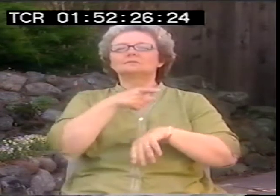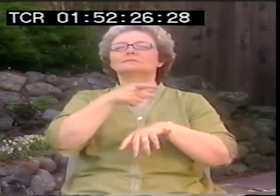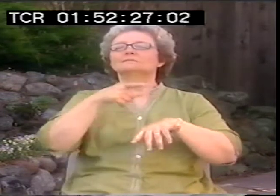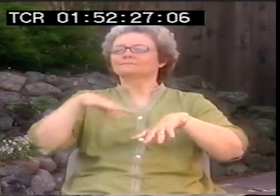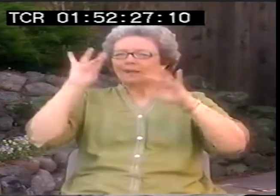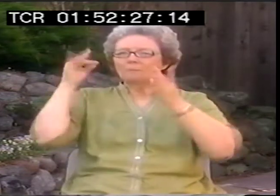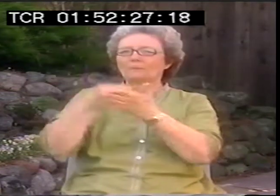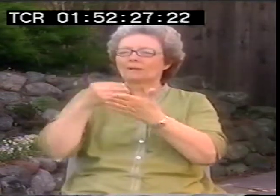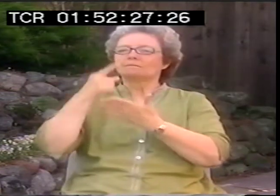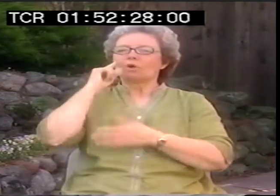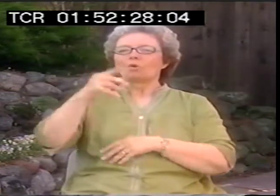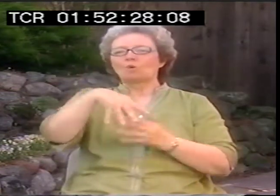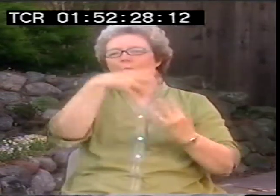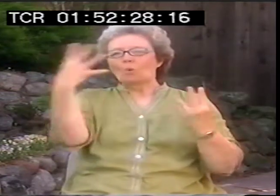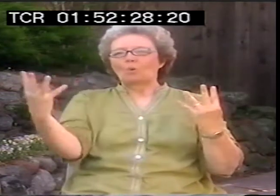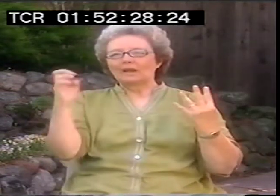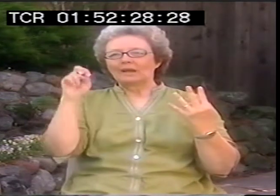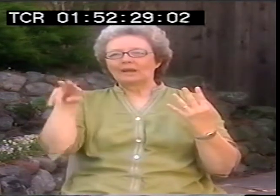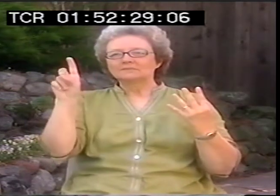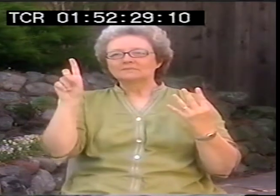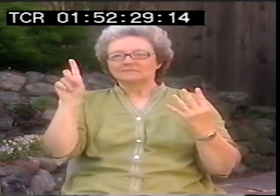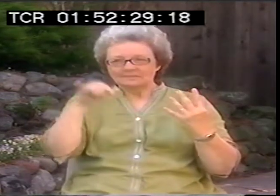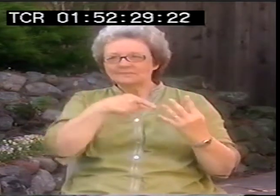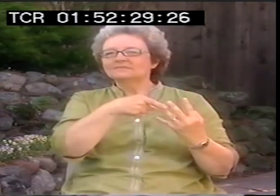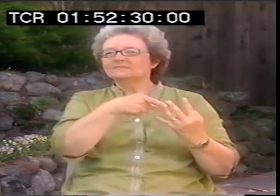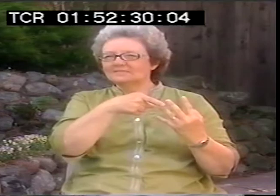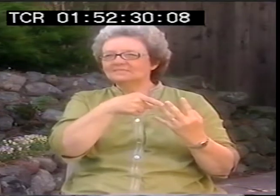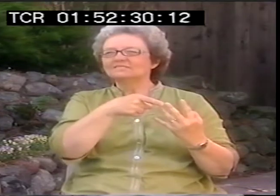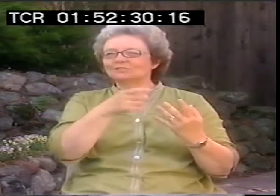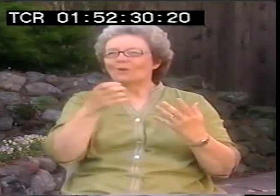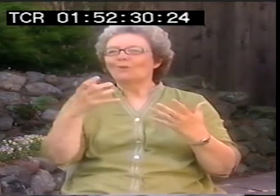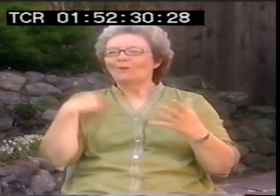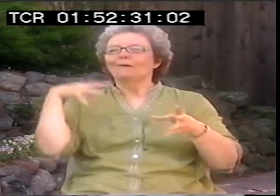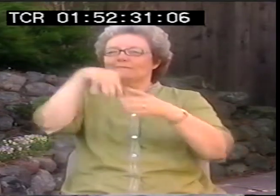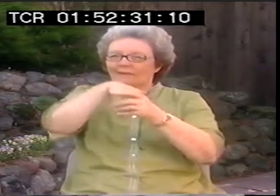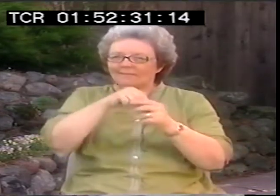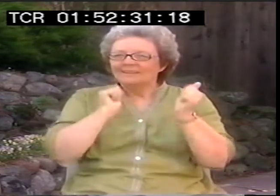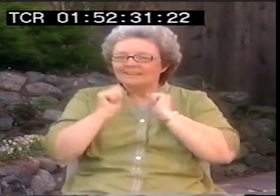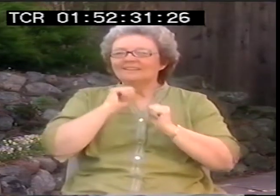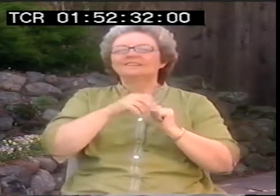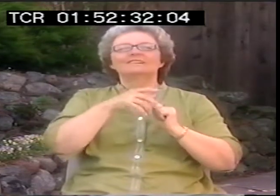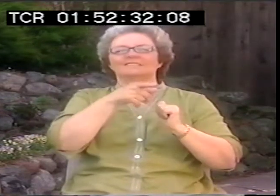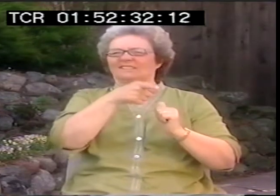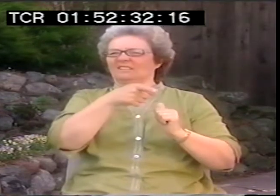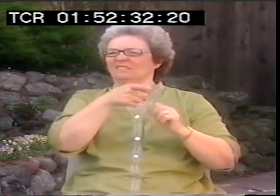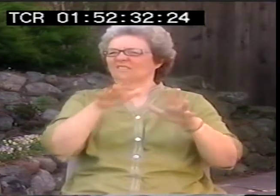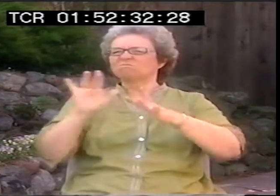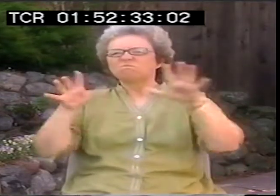So there was a community TV show. That was from a college.